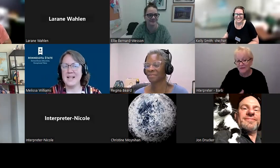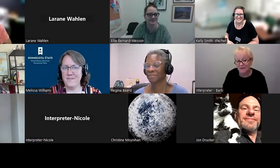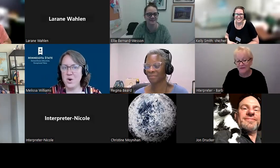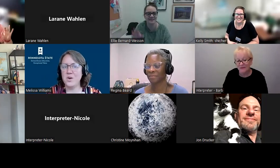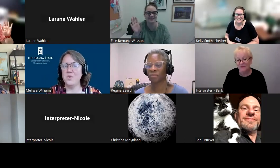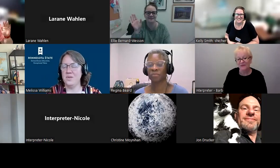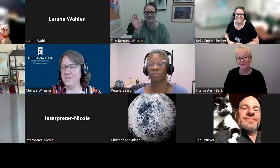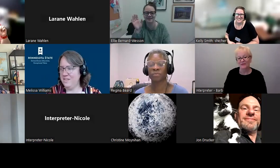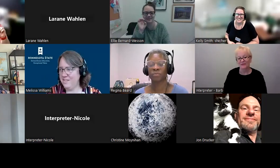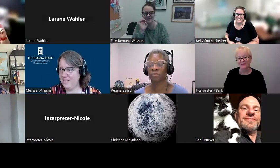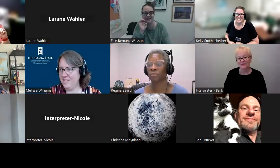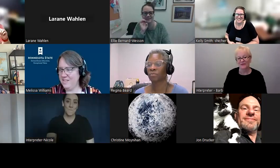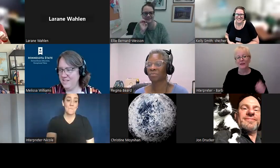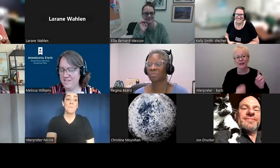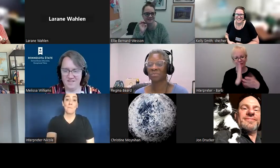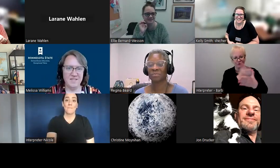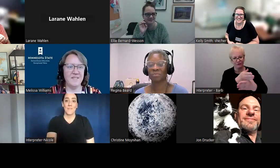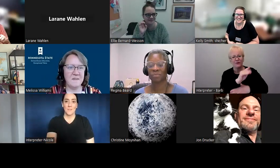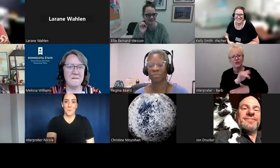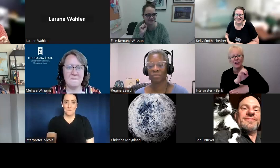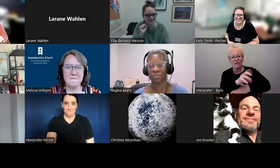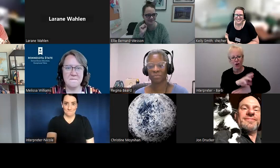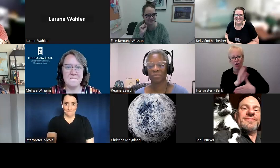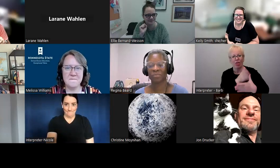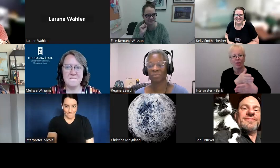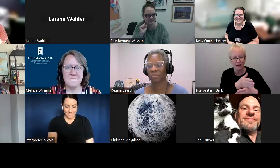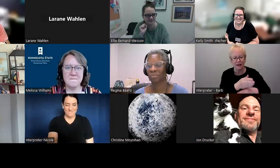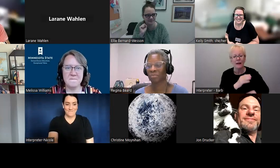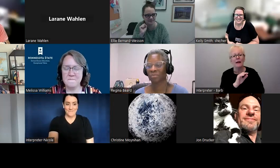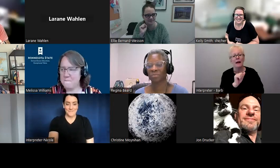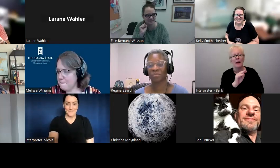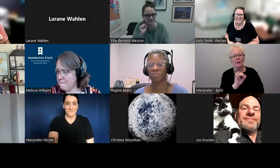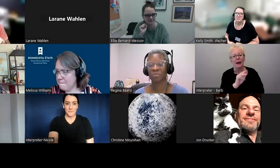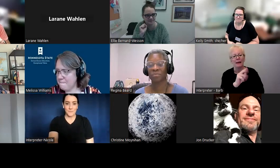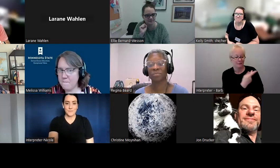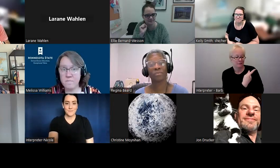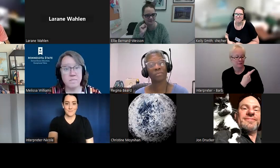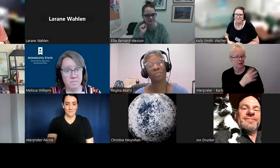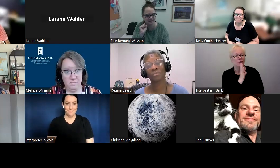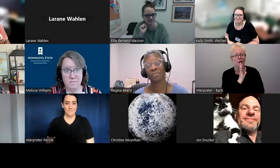I will say, this is Jennifer, Amanda and I talked about legislation in particular because